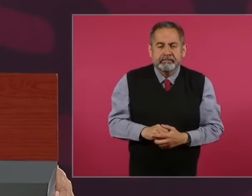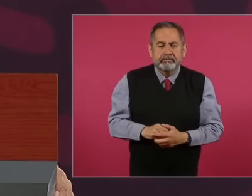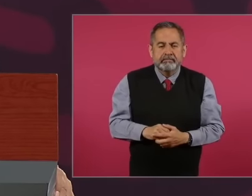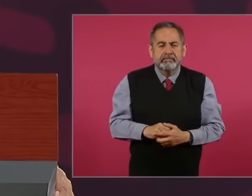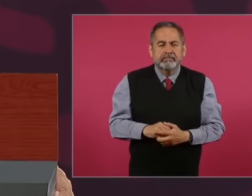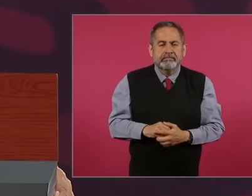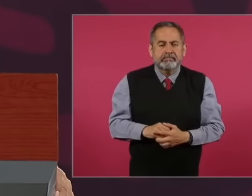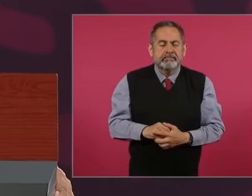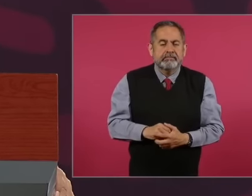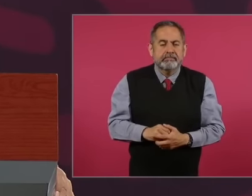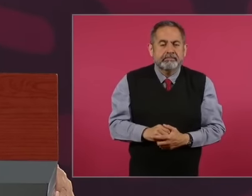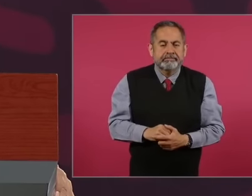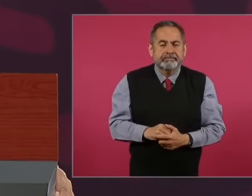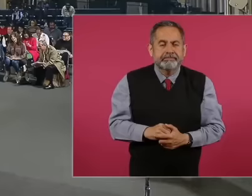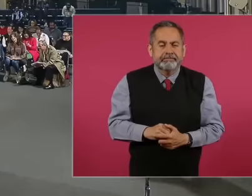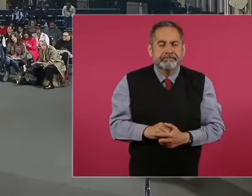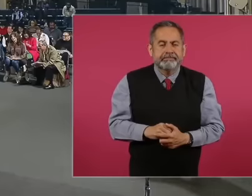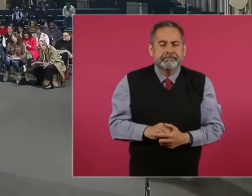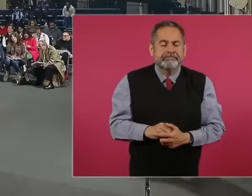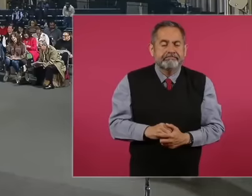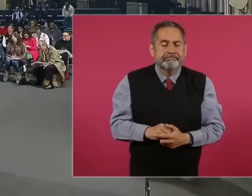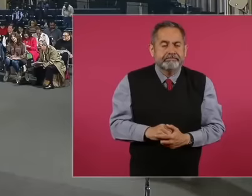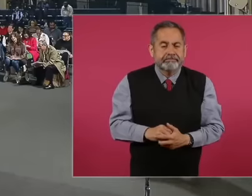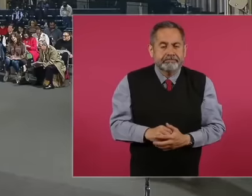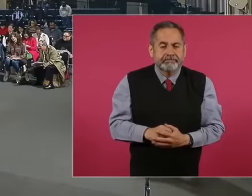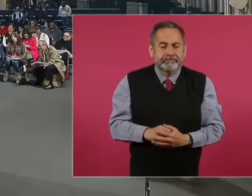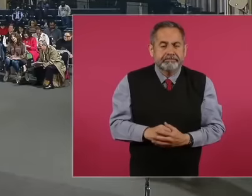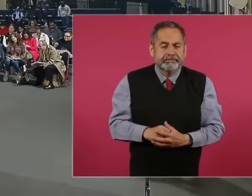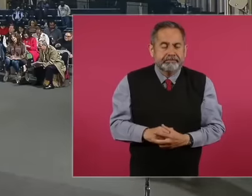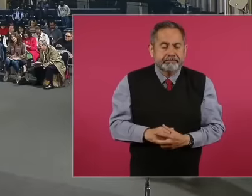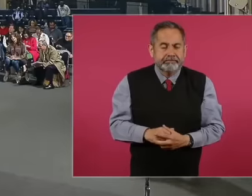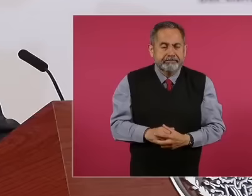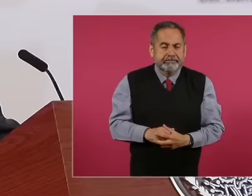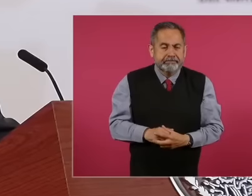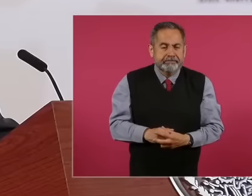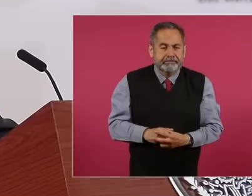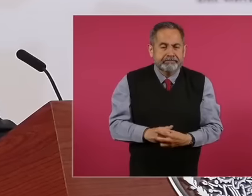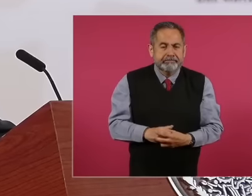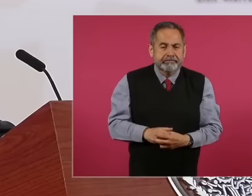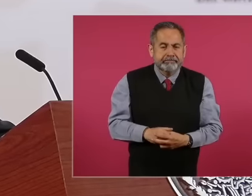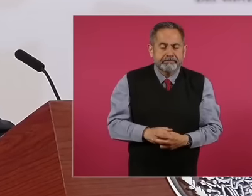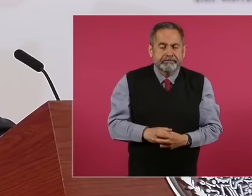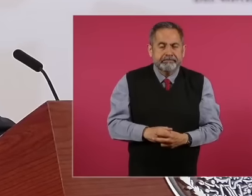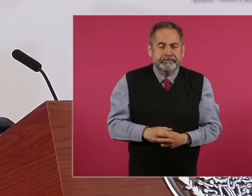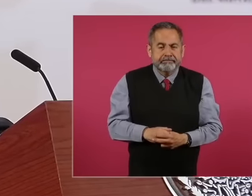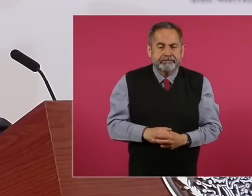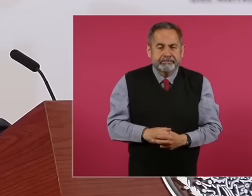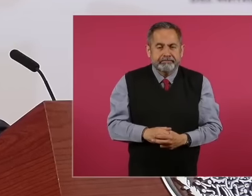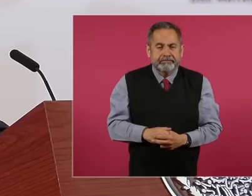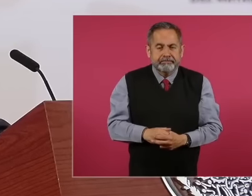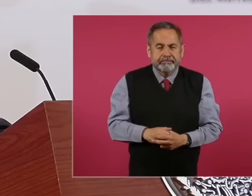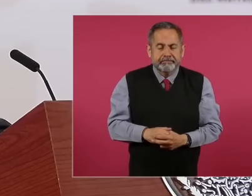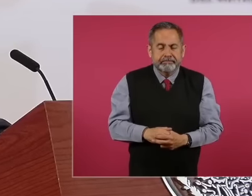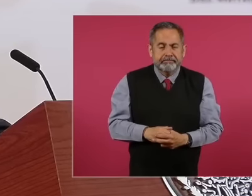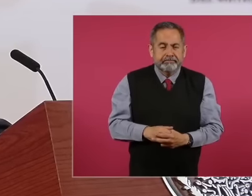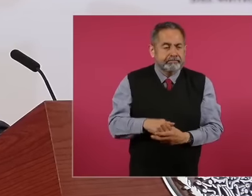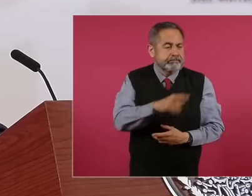eh our acid friend